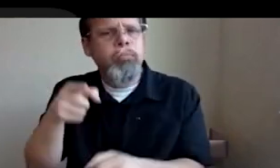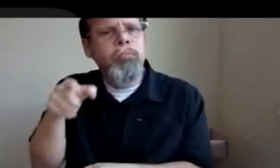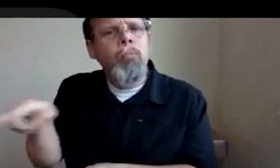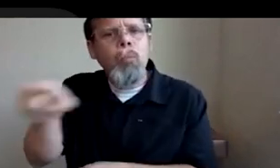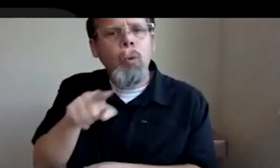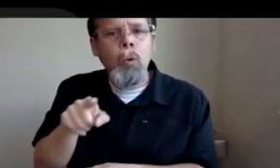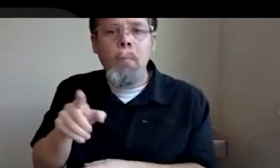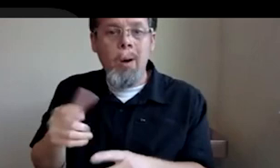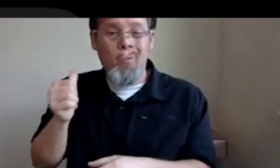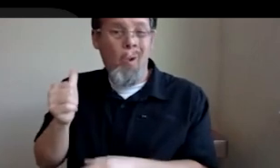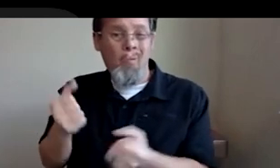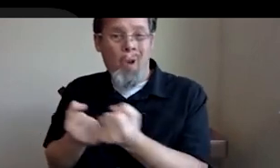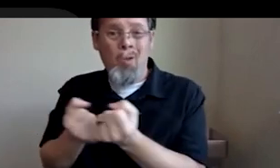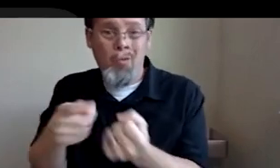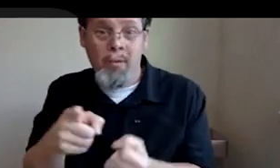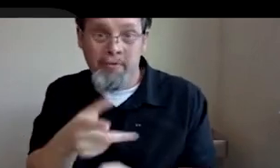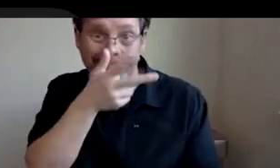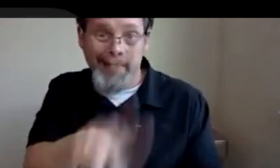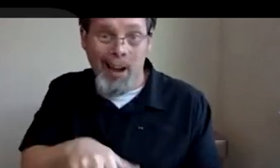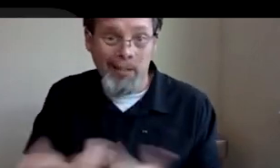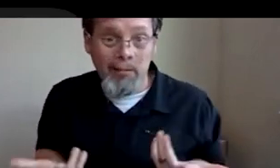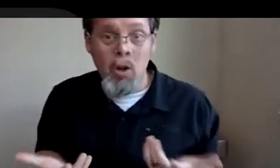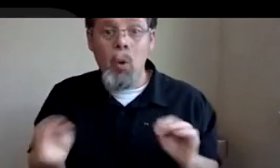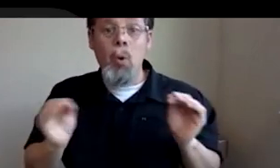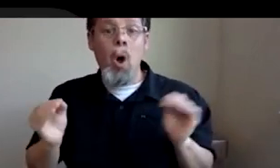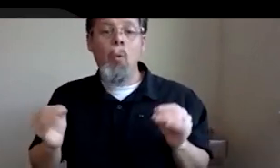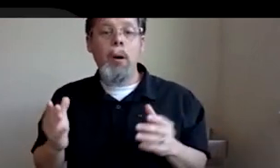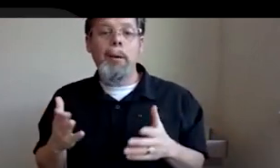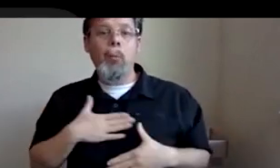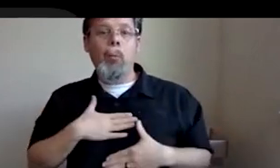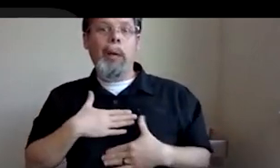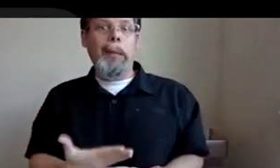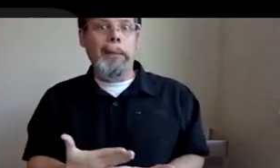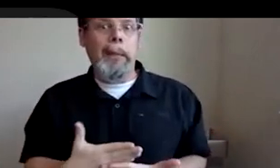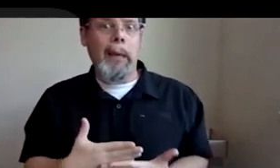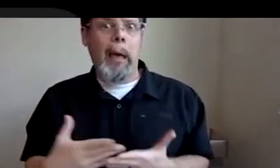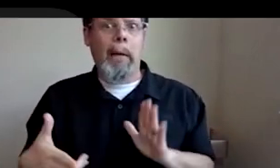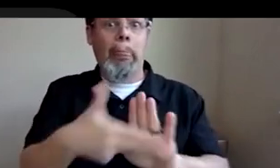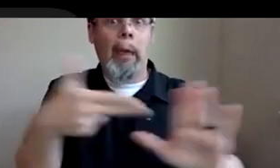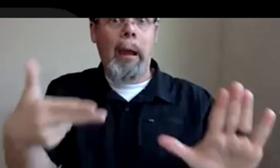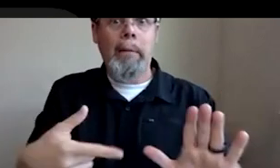good. No one puts their neck on the line for someone who's going to cause them problems or who's going to cause their friendships problems.